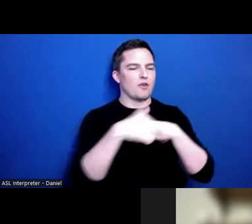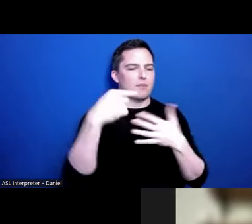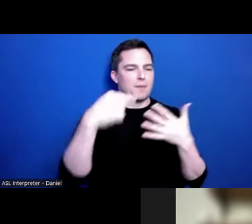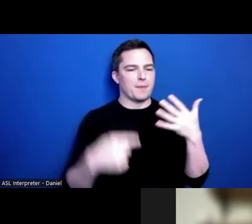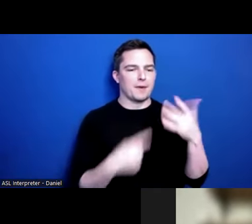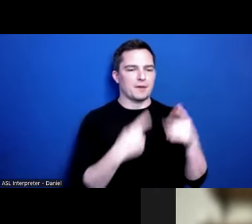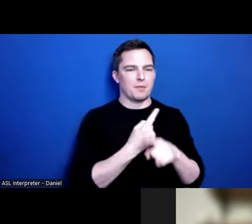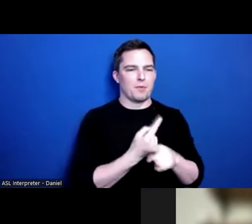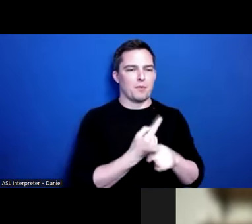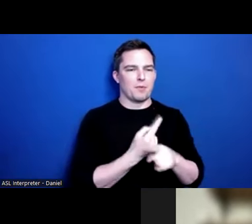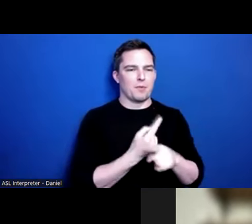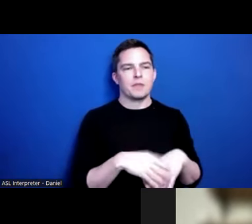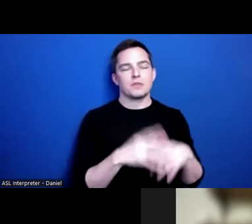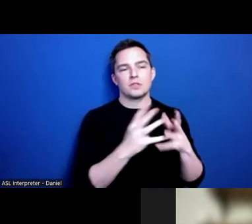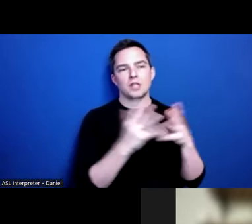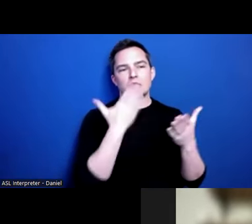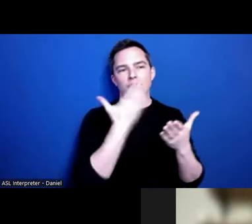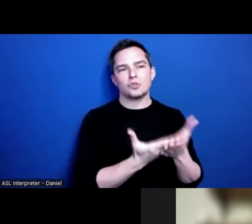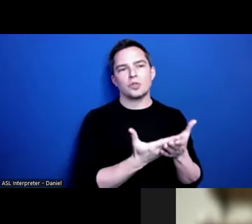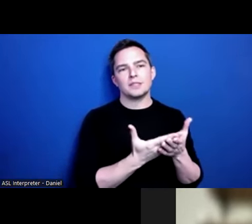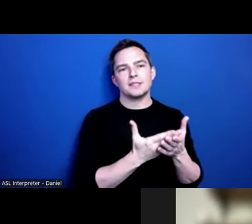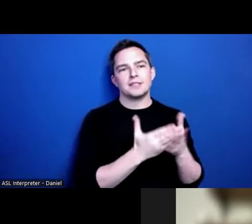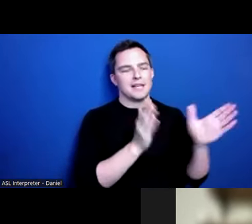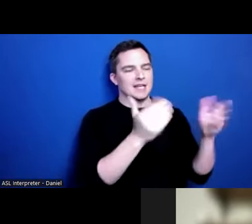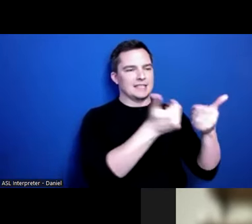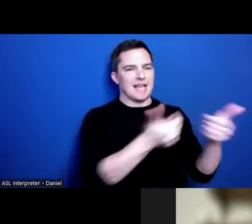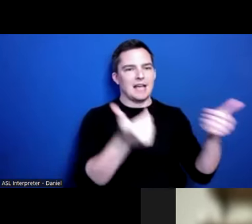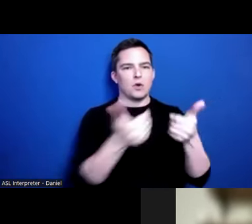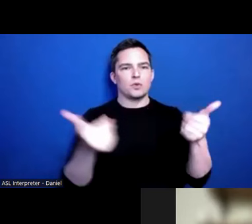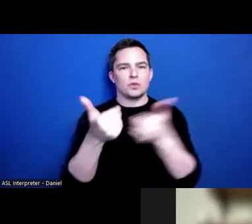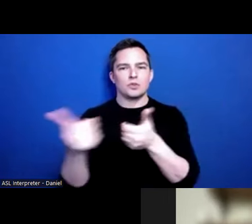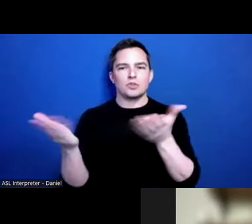I think there are a lot of good siloed services, and we have a lot of work to do to bring those